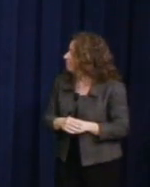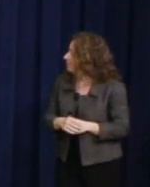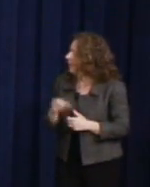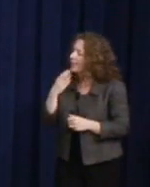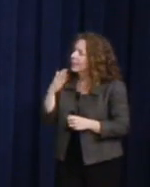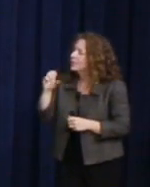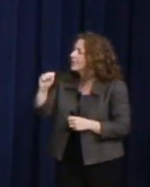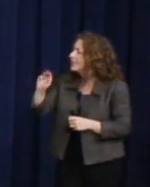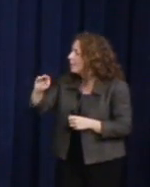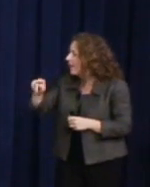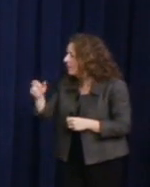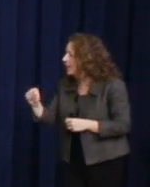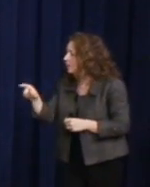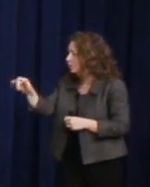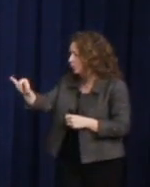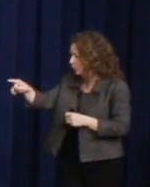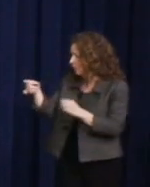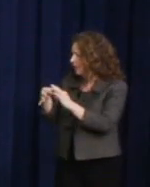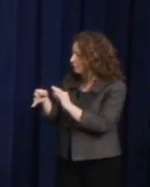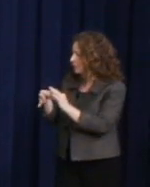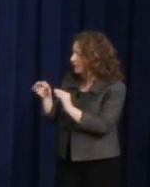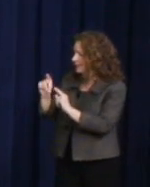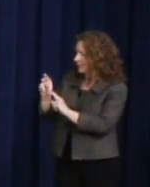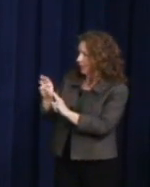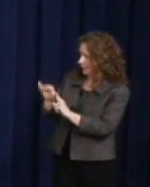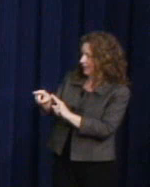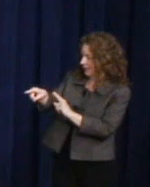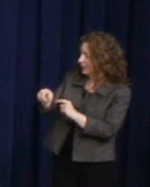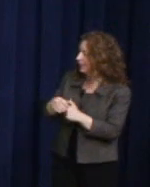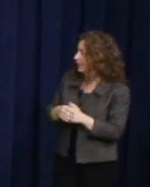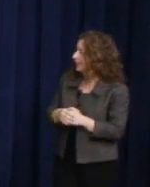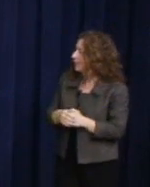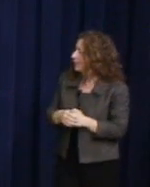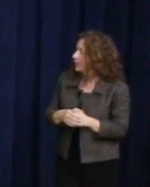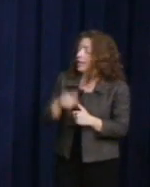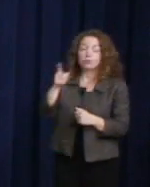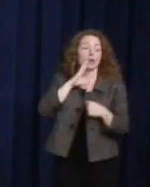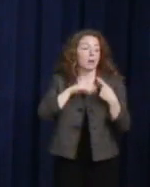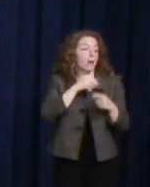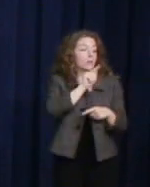for mentioning Tammy, but -- and you talk about her in the Senate -- but the fact is,